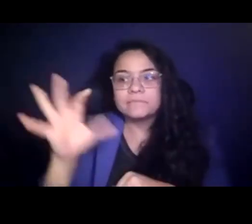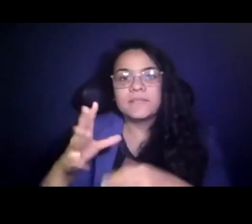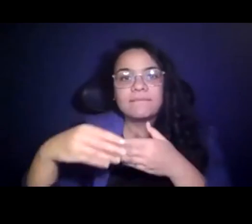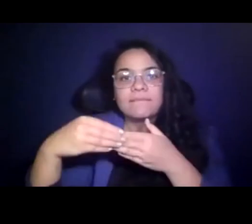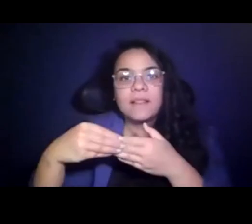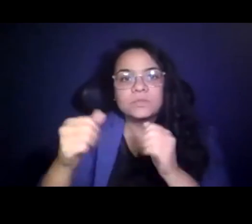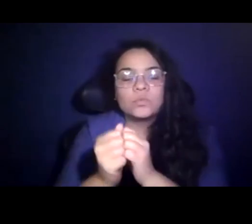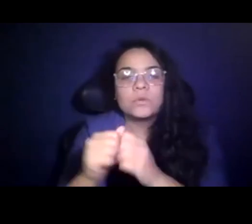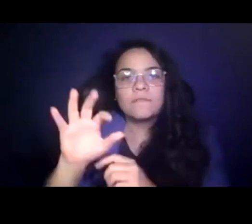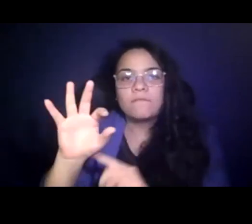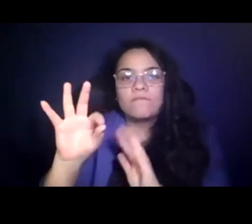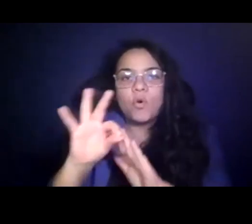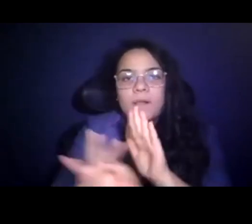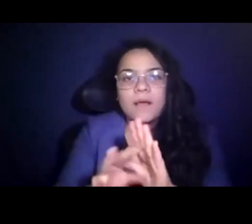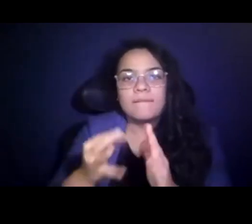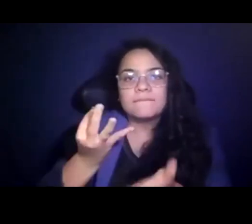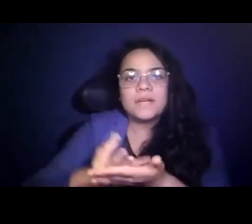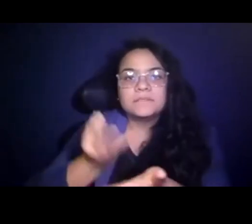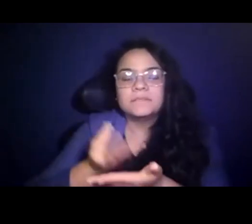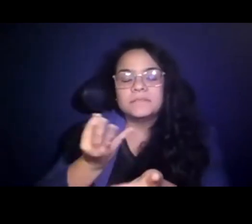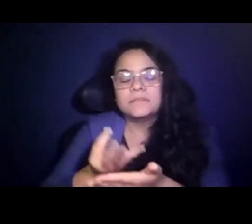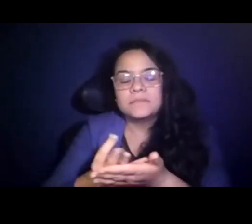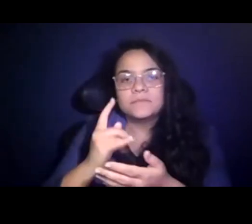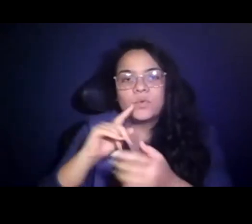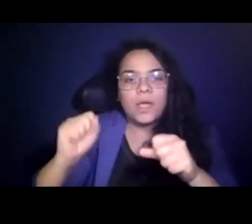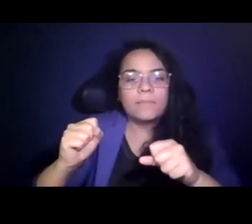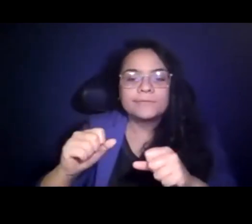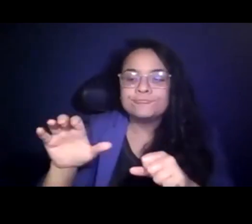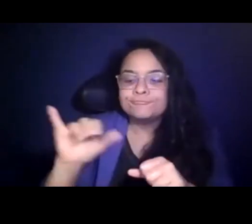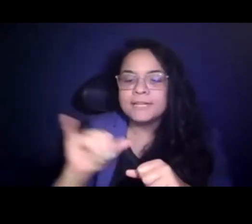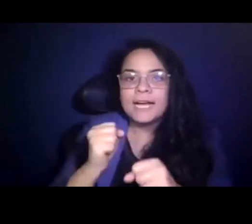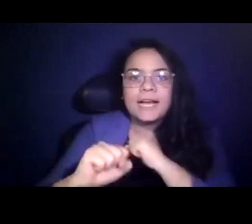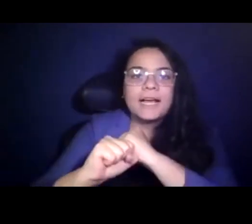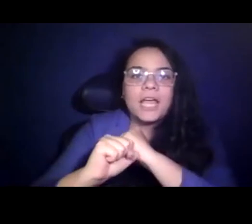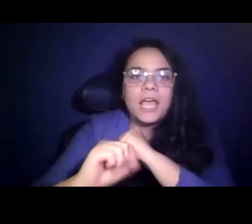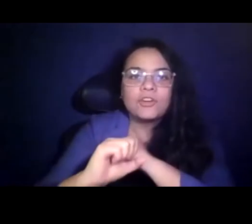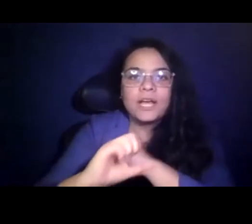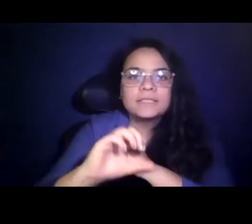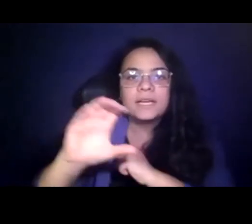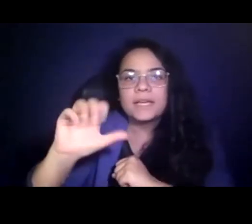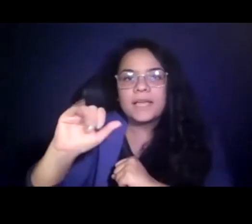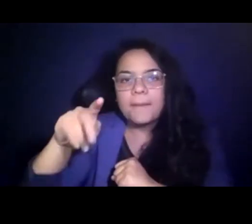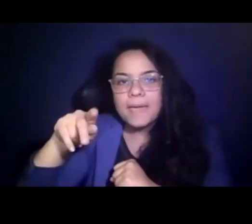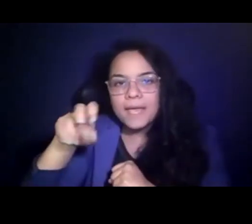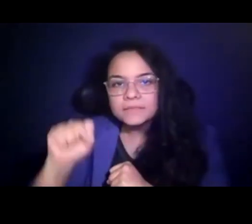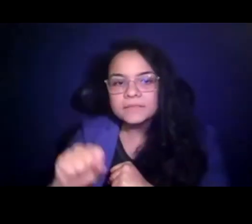funds to be able to do some of these advertising 15:24:16 campaigns and let our communities